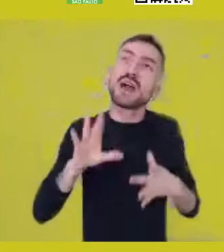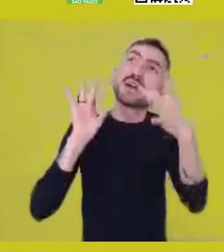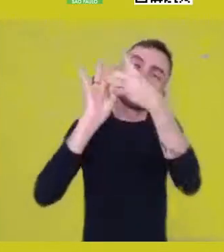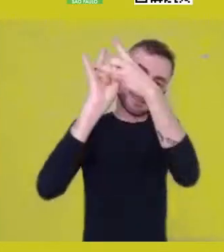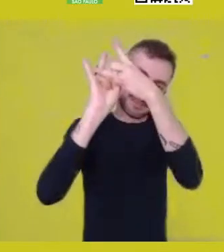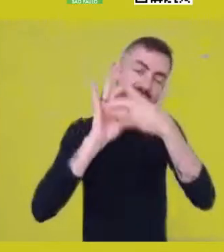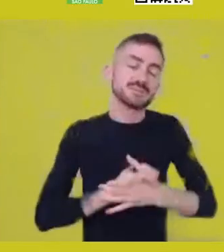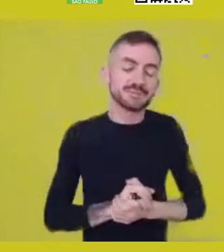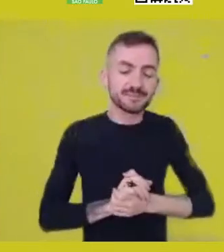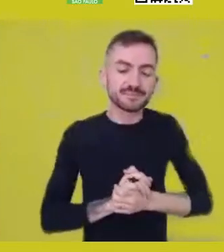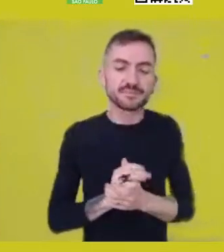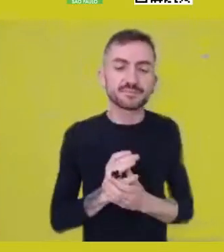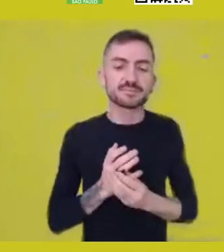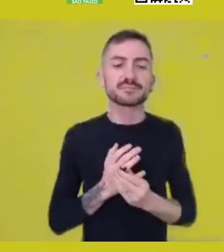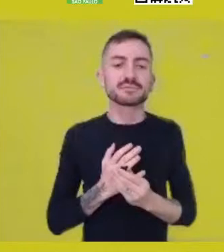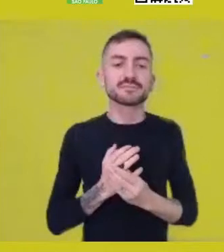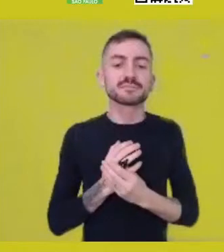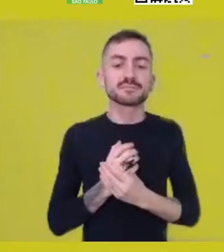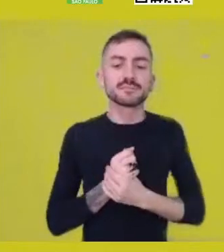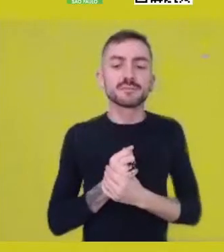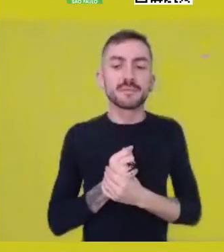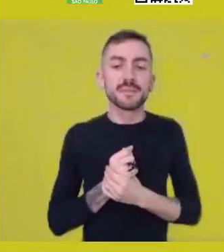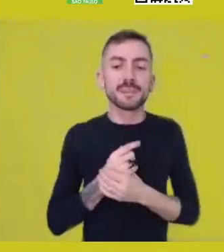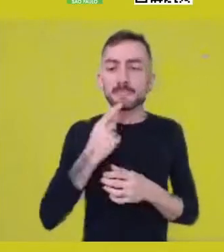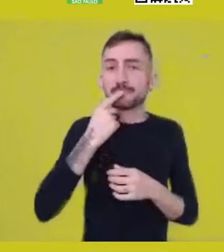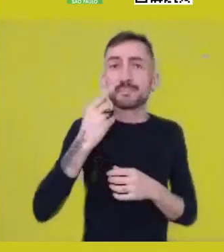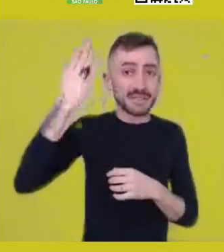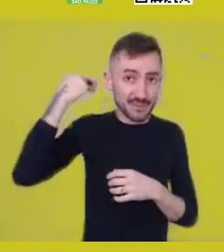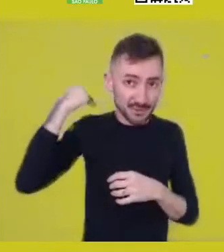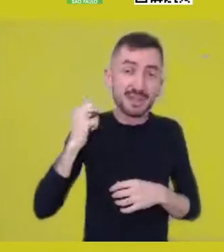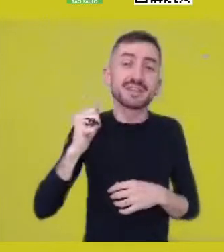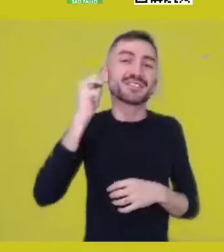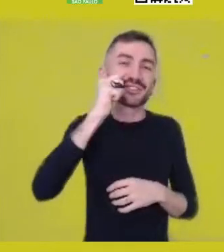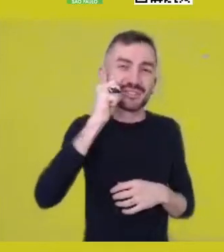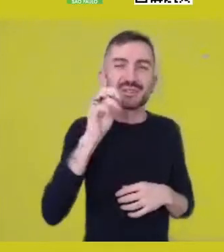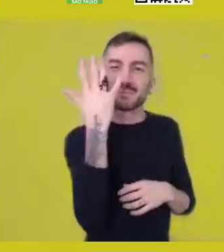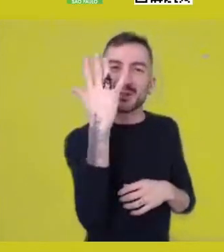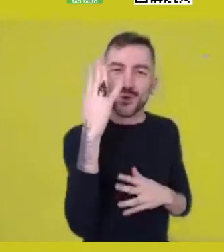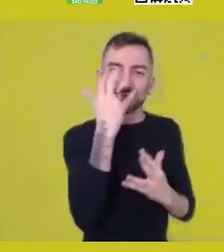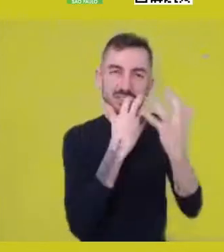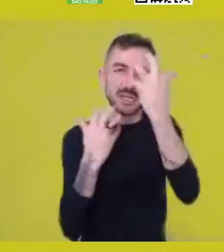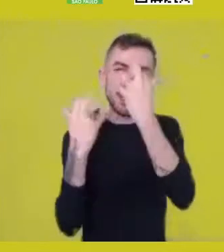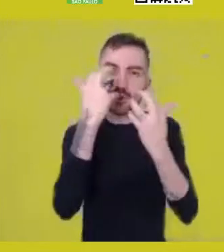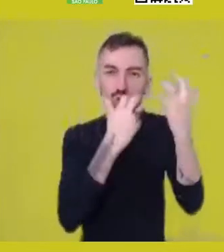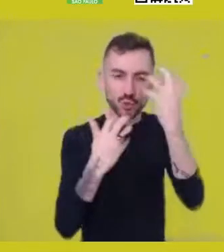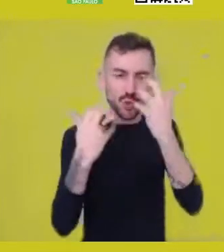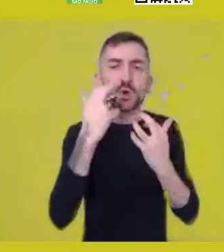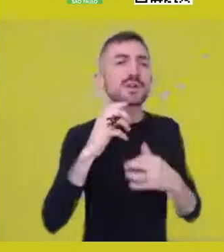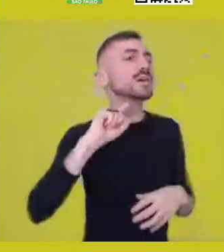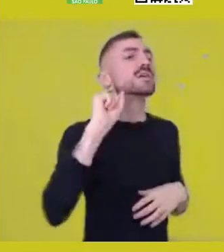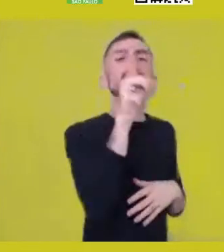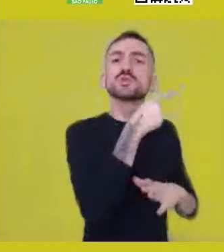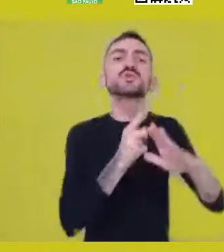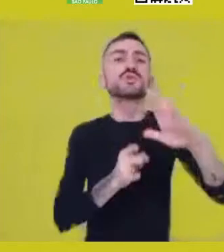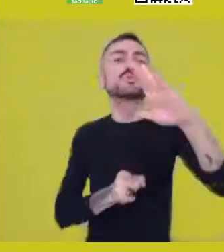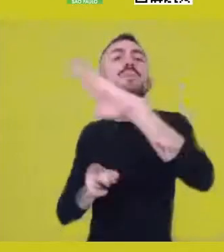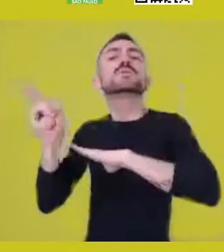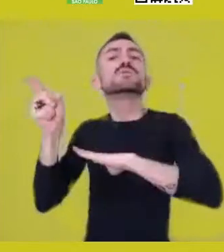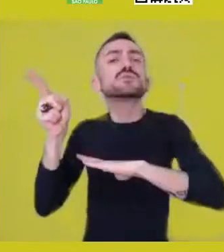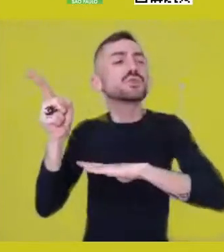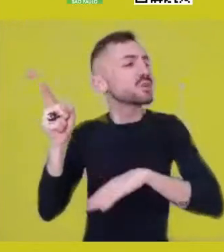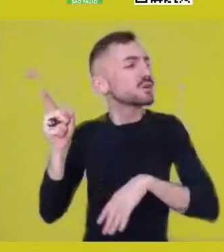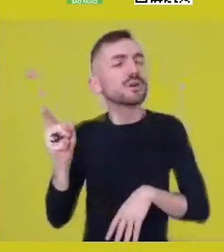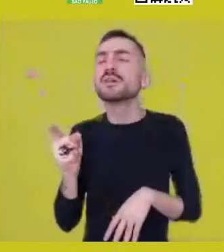Recently, Beyoncé herself was questioned about her use